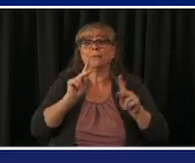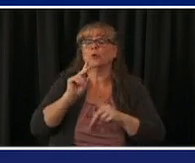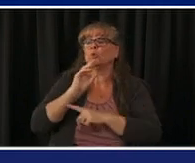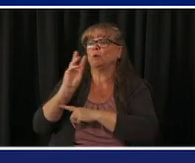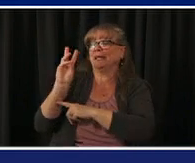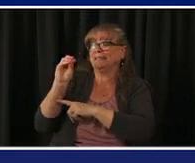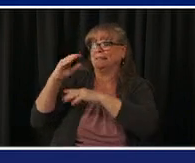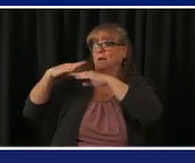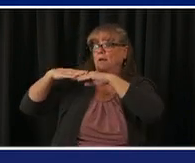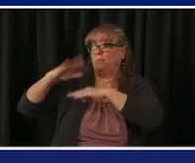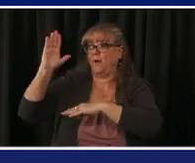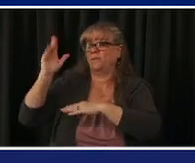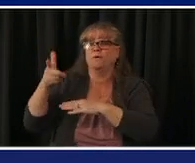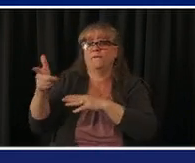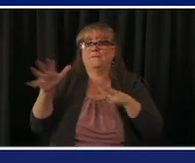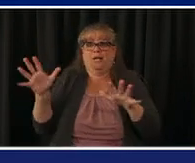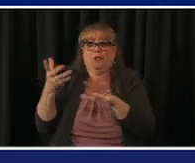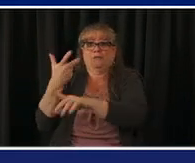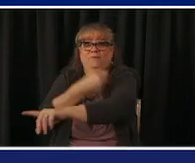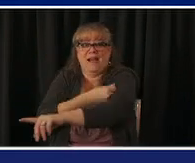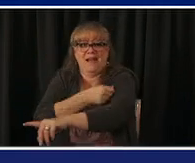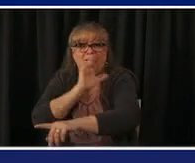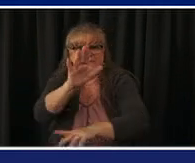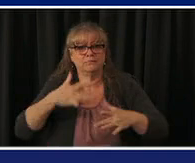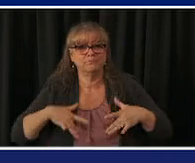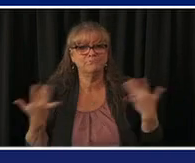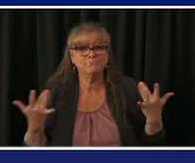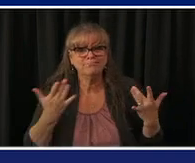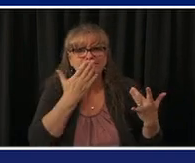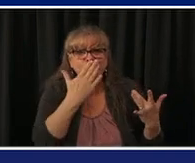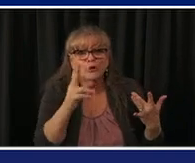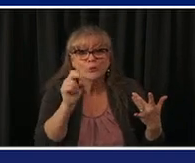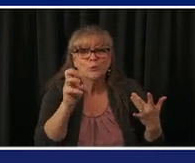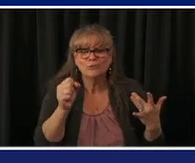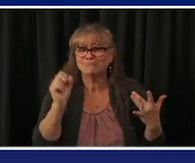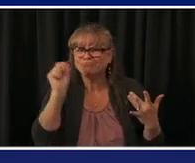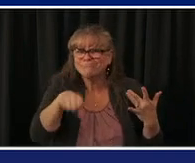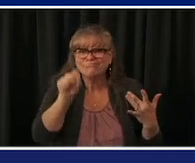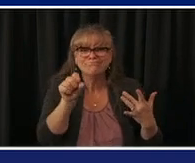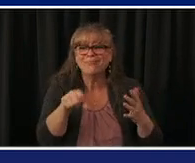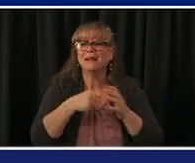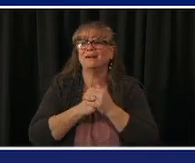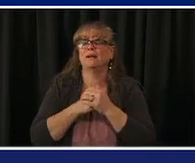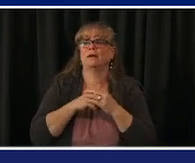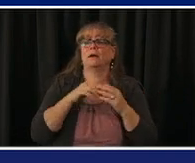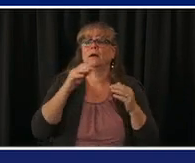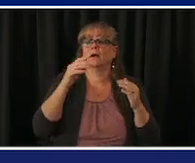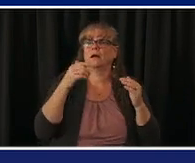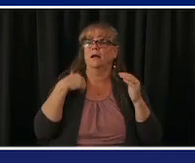news you can still work see at 53 percent of the 60 to 64. we expect many more this week including